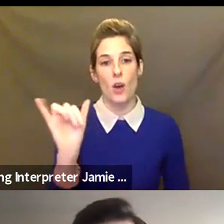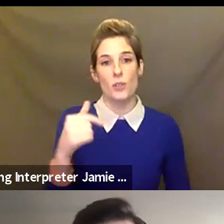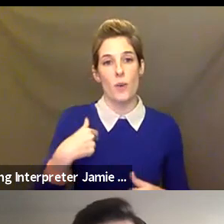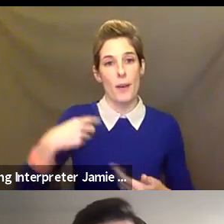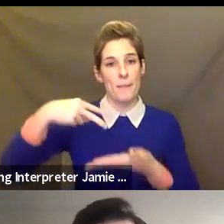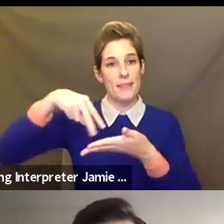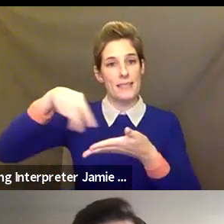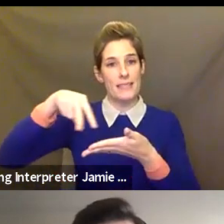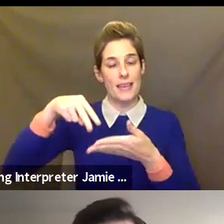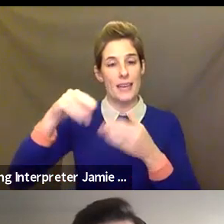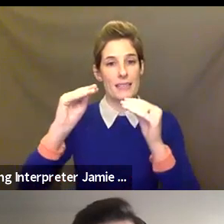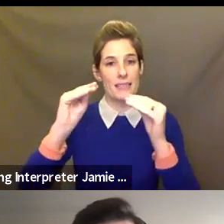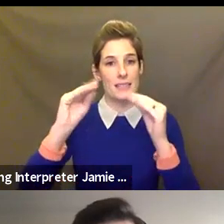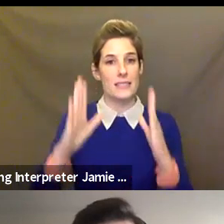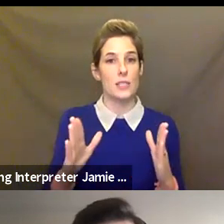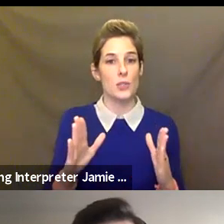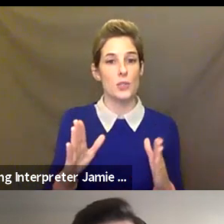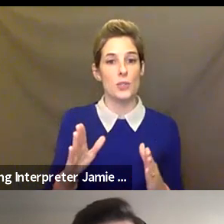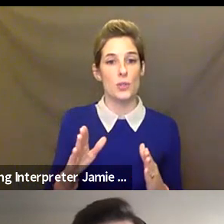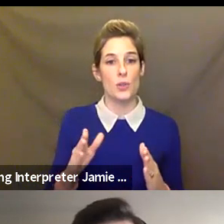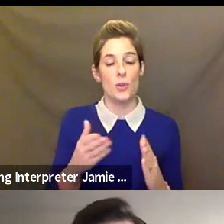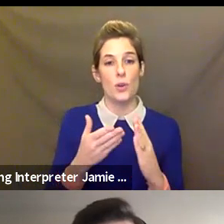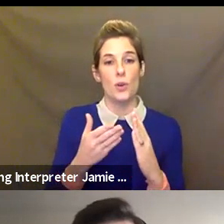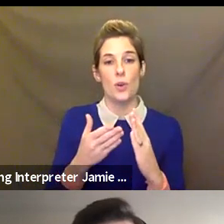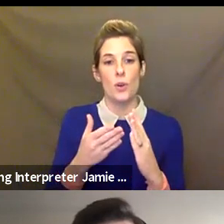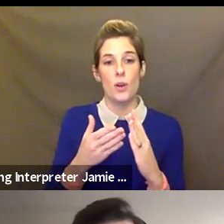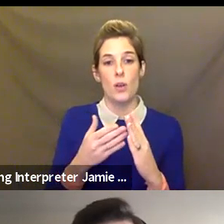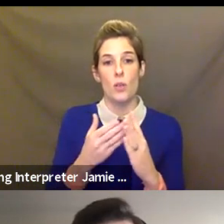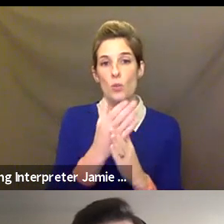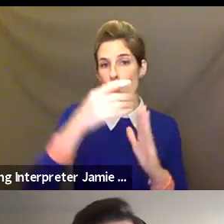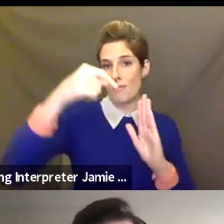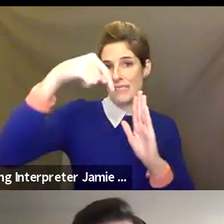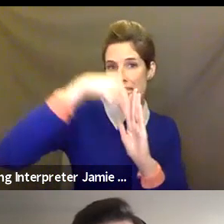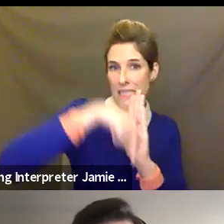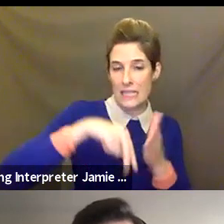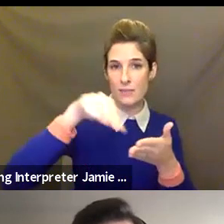at the Masters School through a dance intensive program. I don't